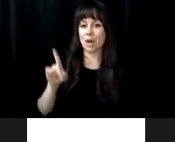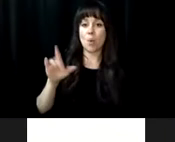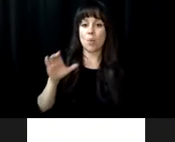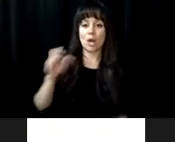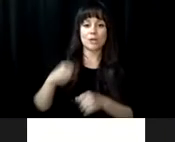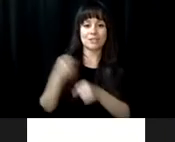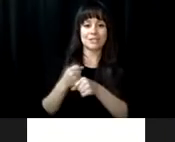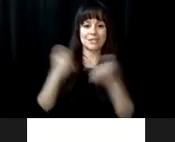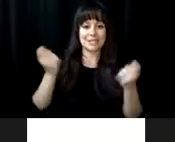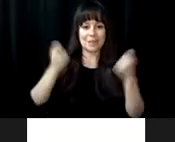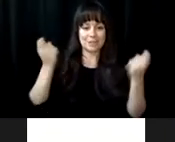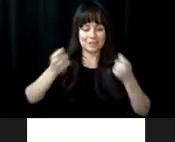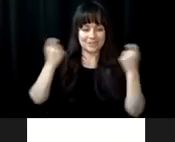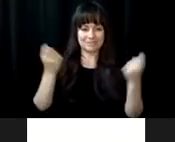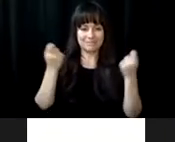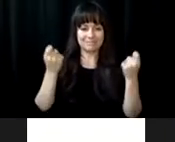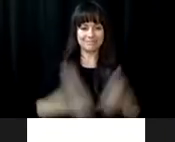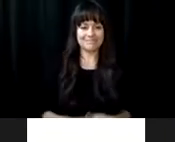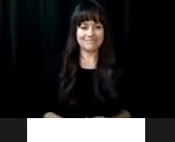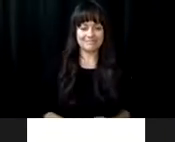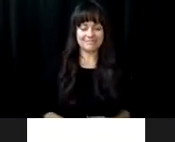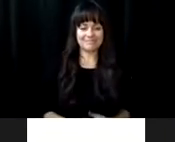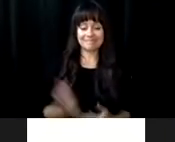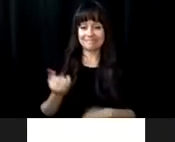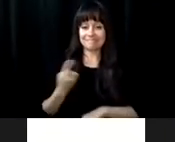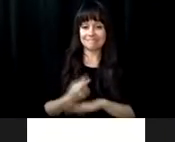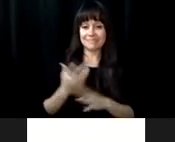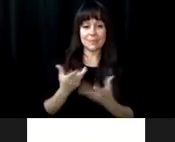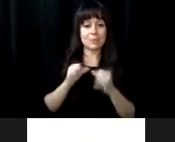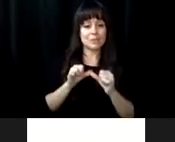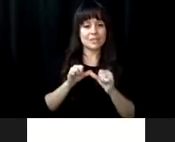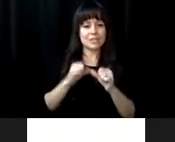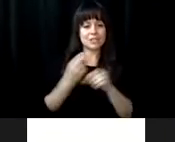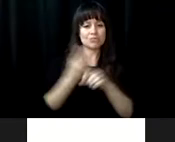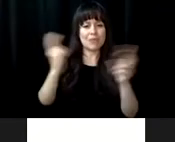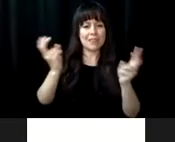hello, everyone, and welcome to DBV